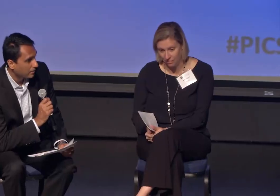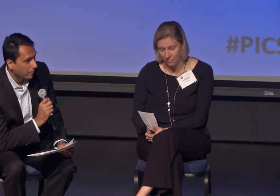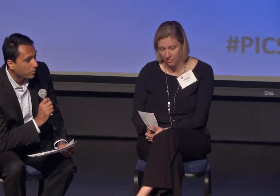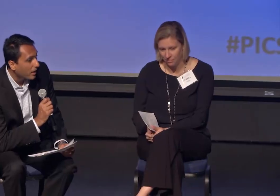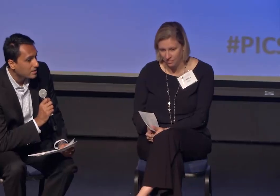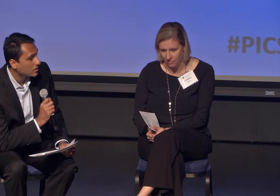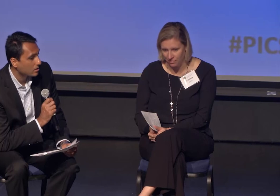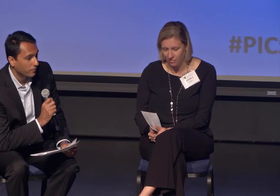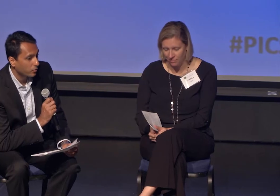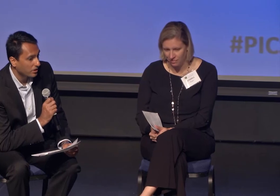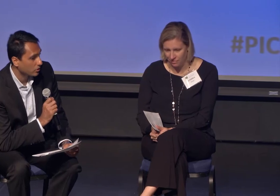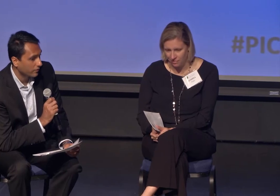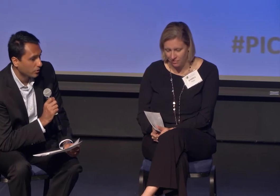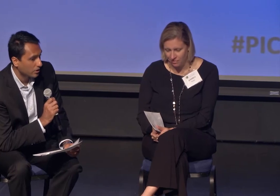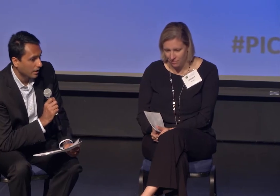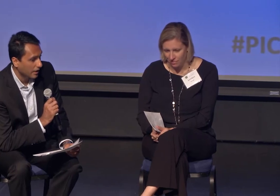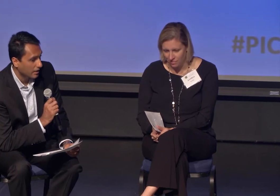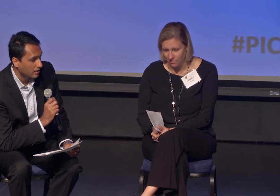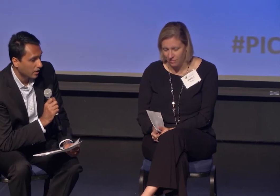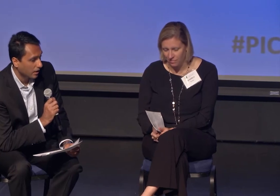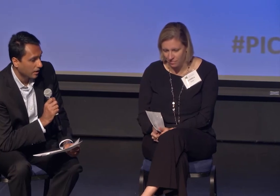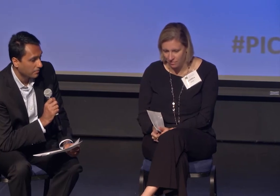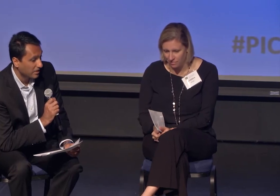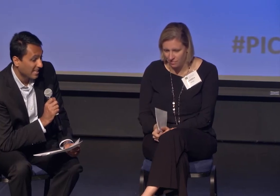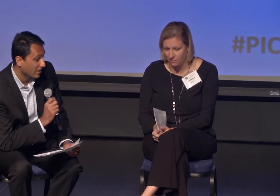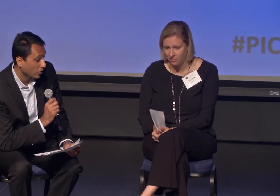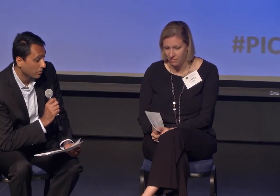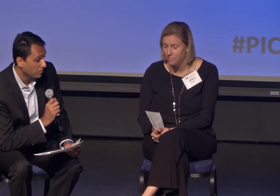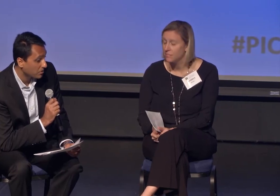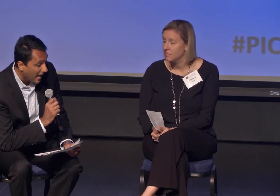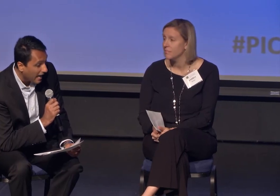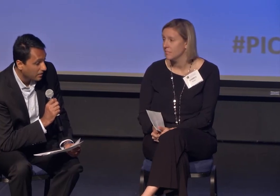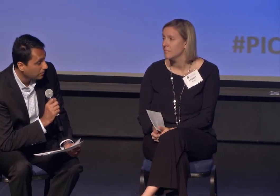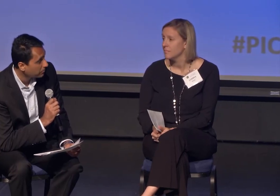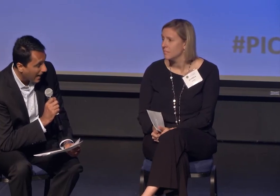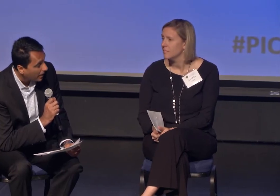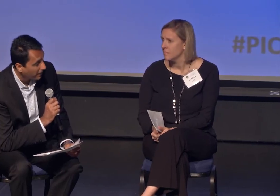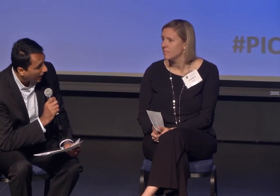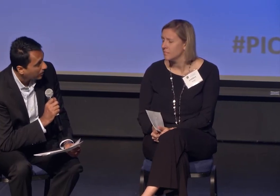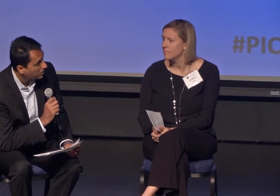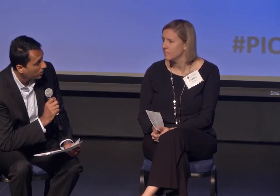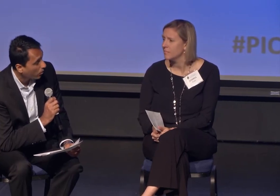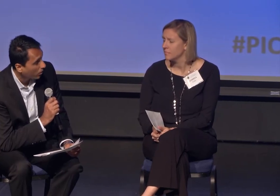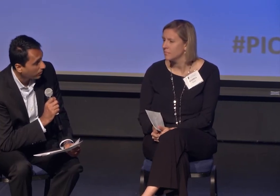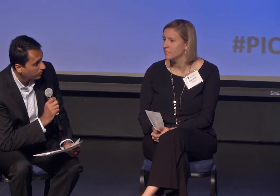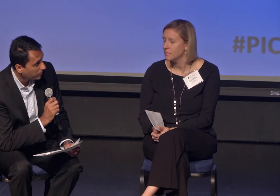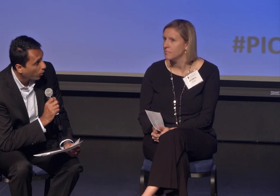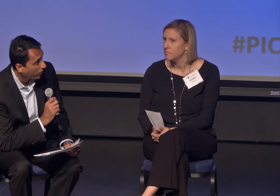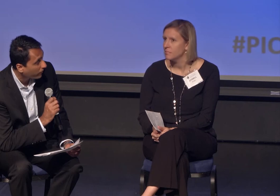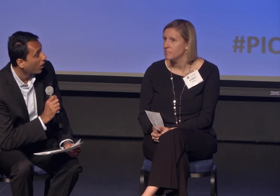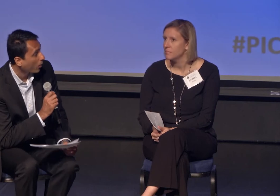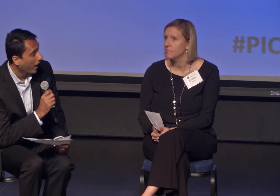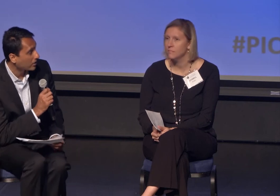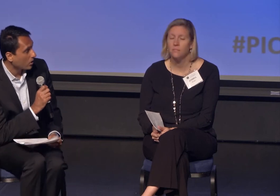when the presence of religious diversity is, is either not, not apparent or far away.